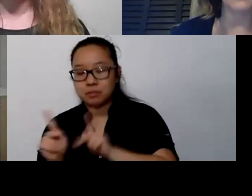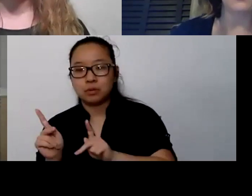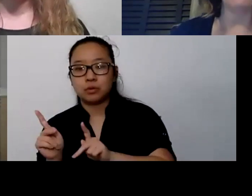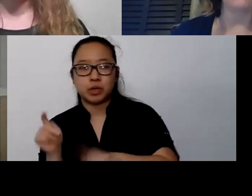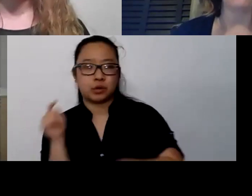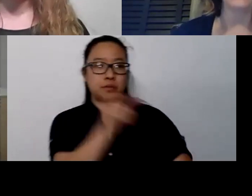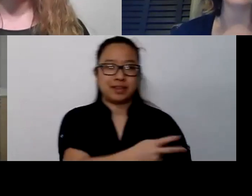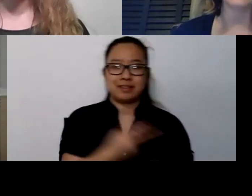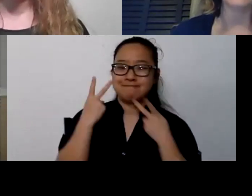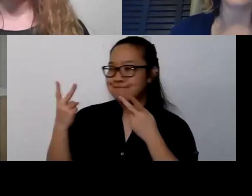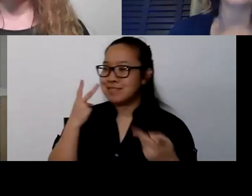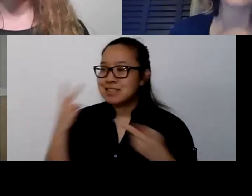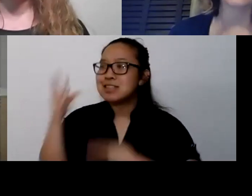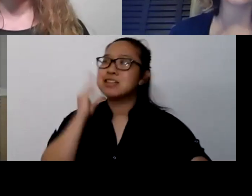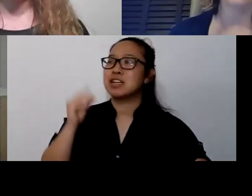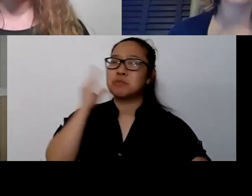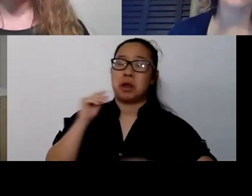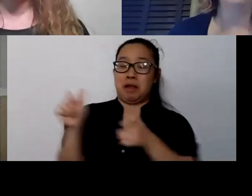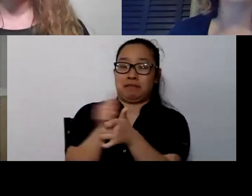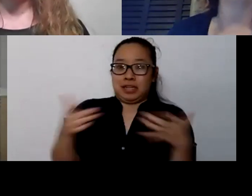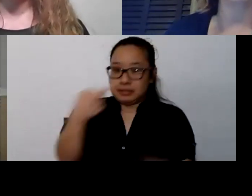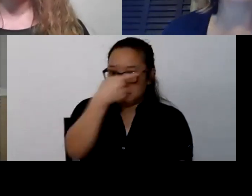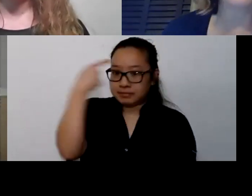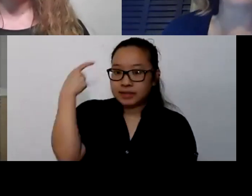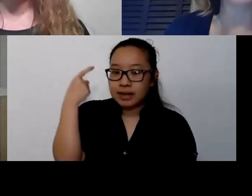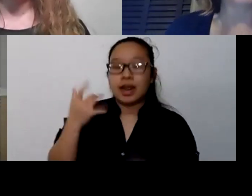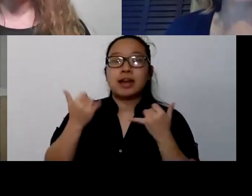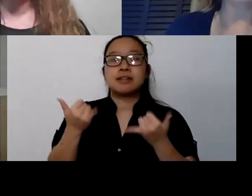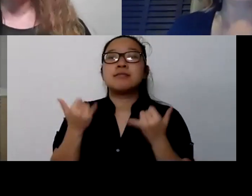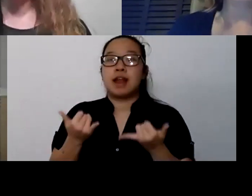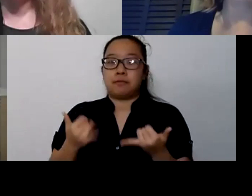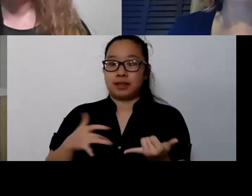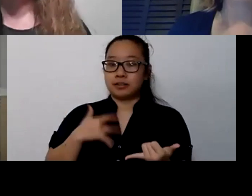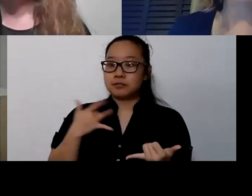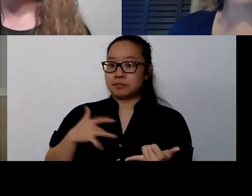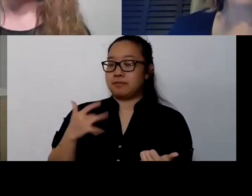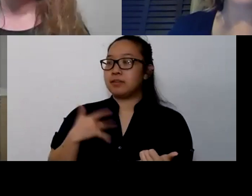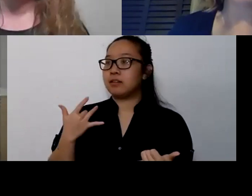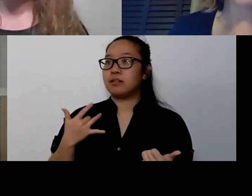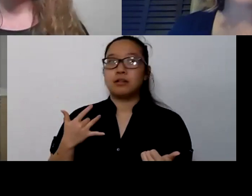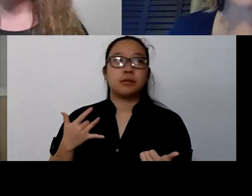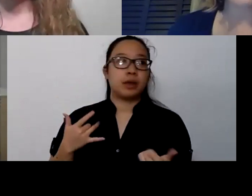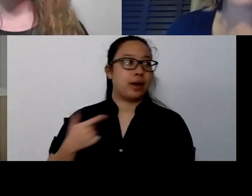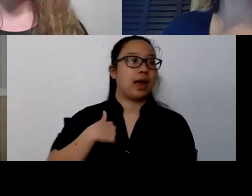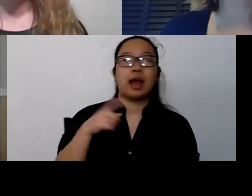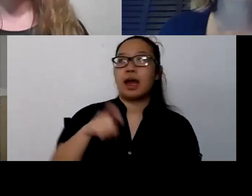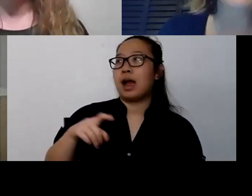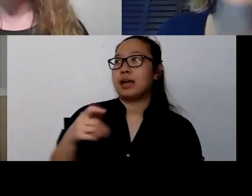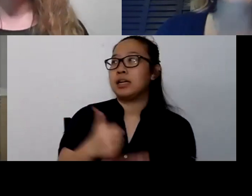"Hey, I'm not okay." 'cause their job is to help other people be okay, so they should be able to figure out how to make themselves okay, right?